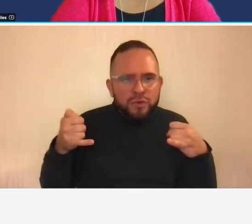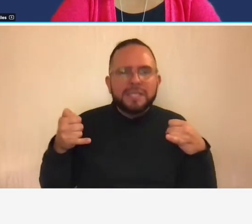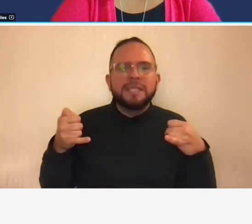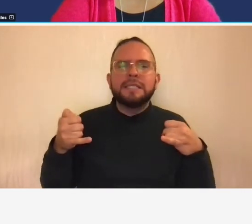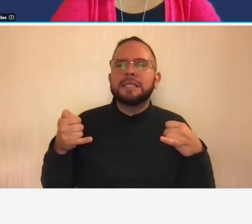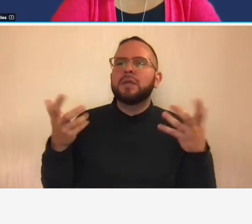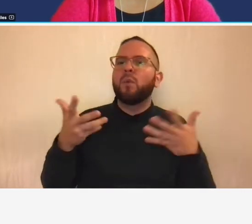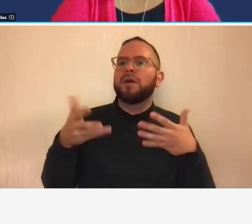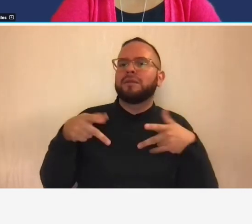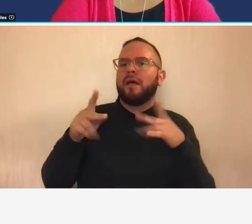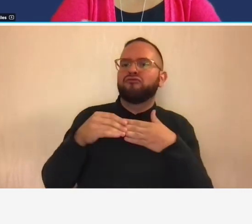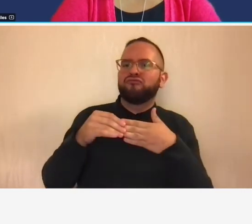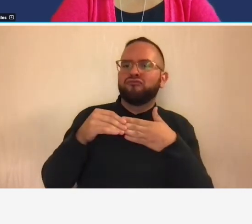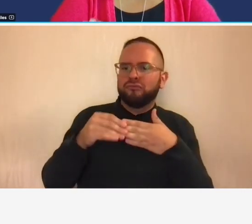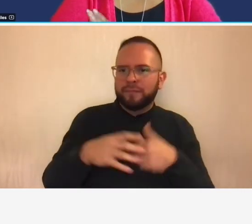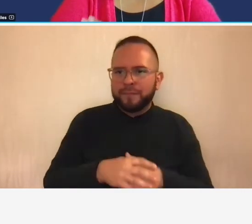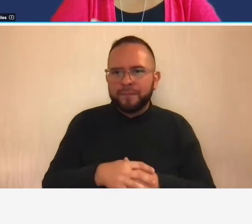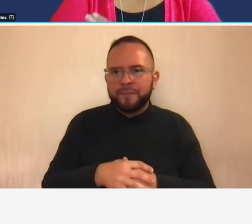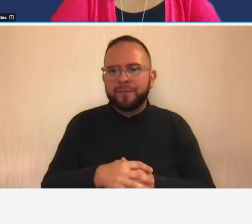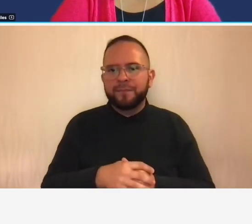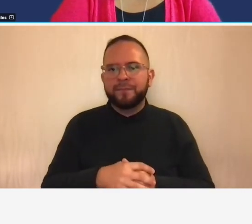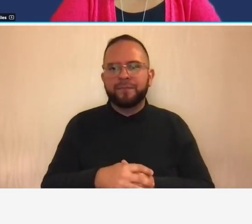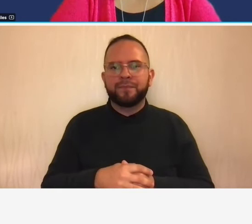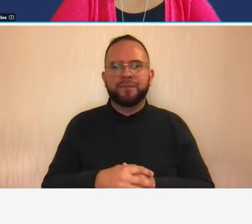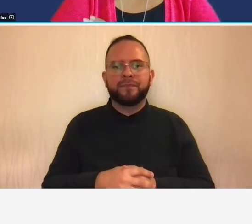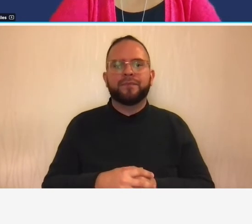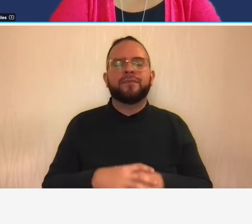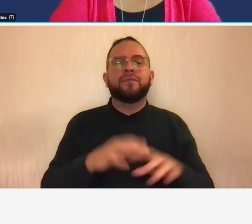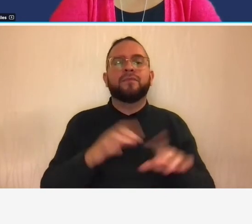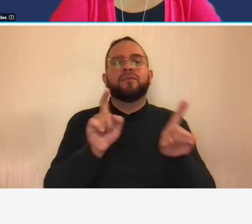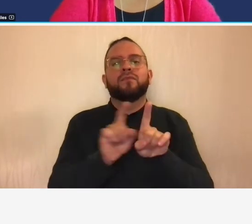it's also to create that level playing field like we saw the baseball diamond